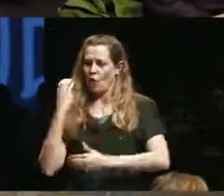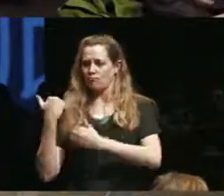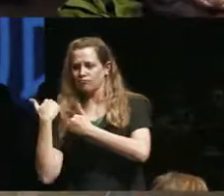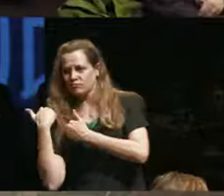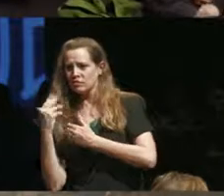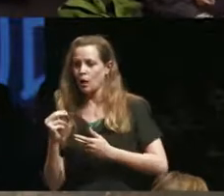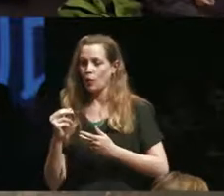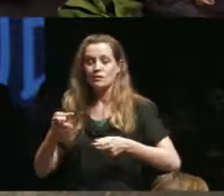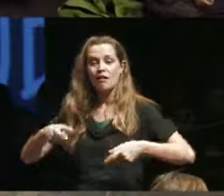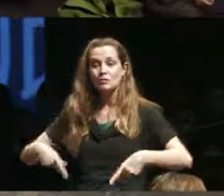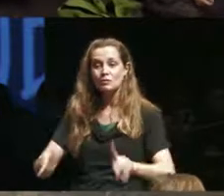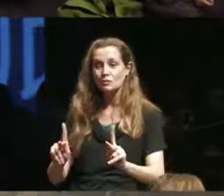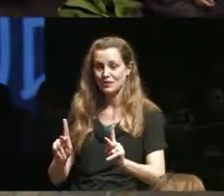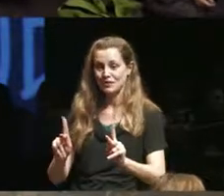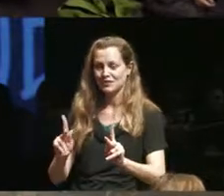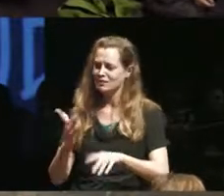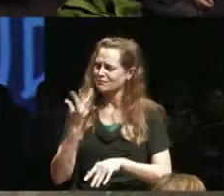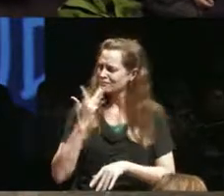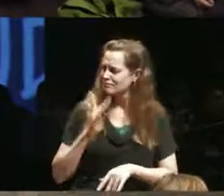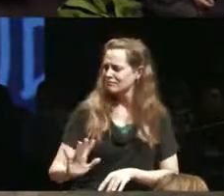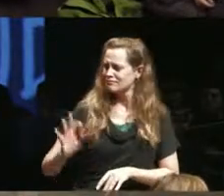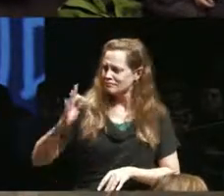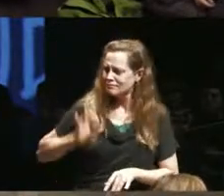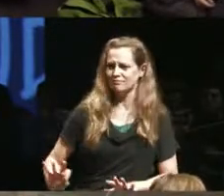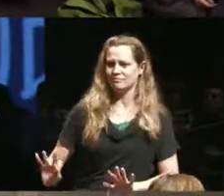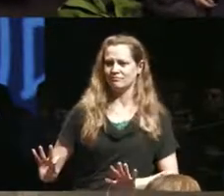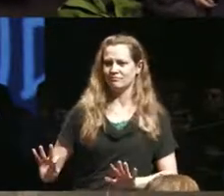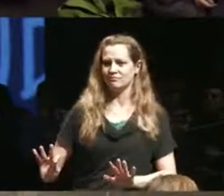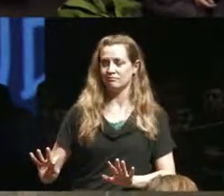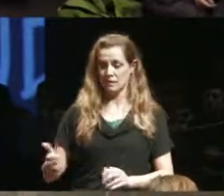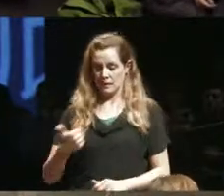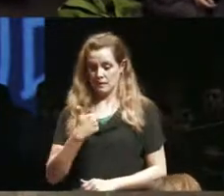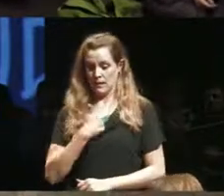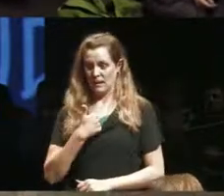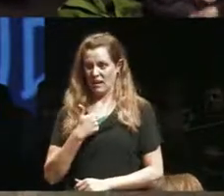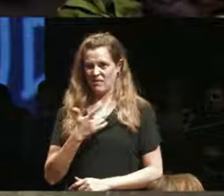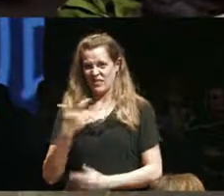a privilege yeah I would never do that out of a sense of responsibility I do